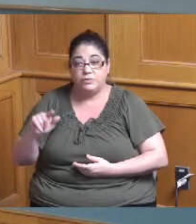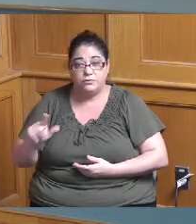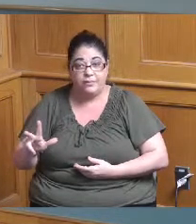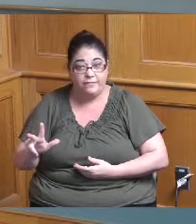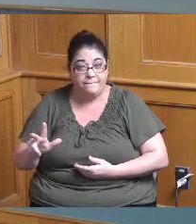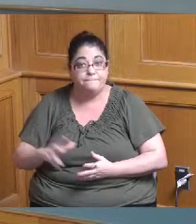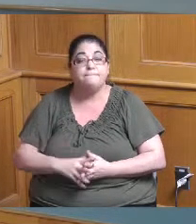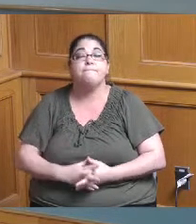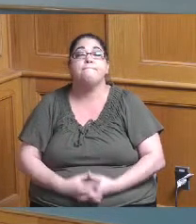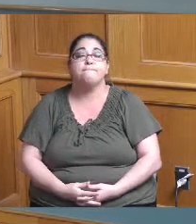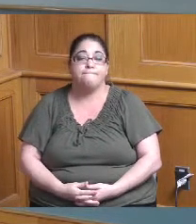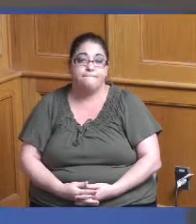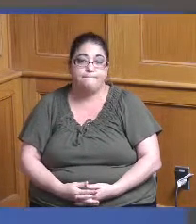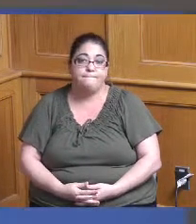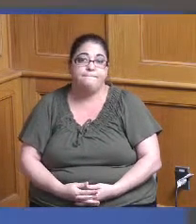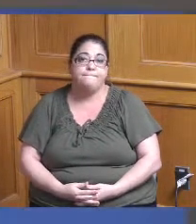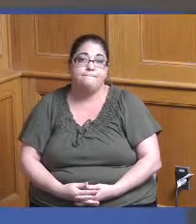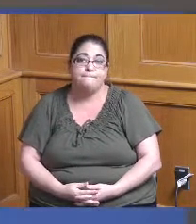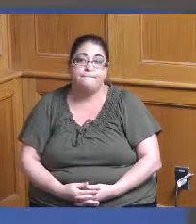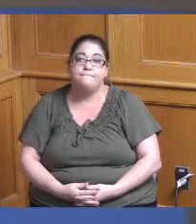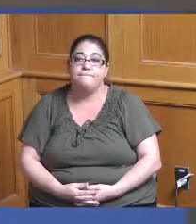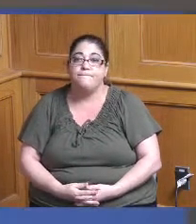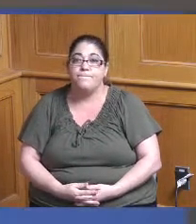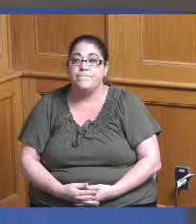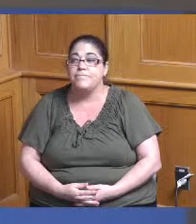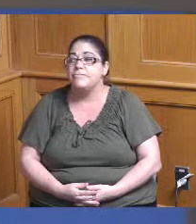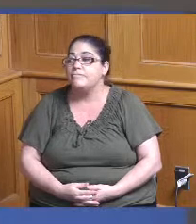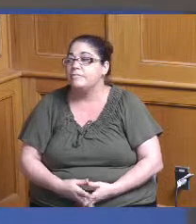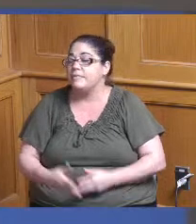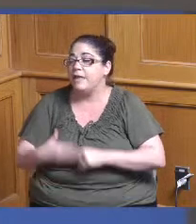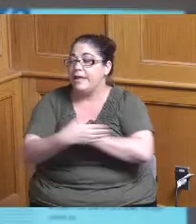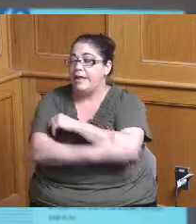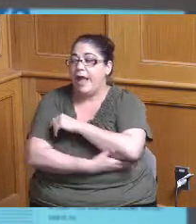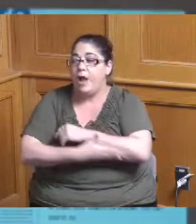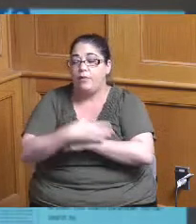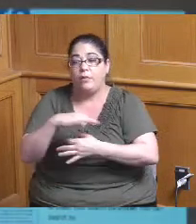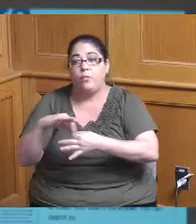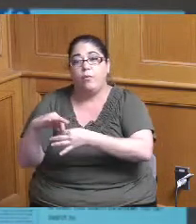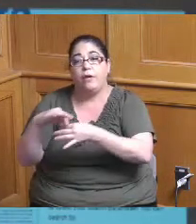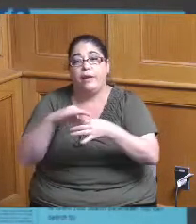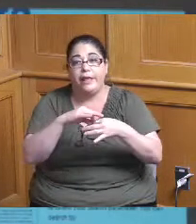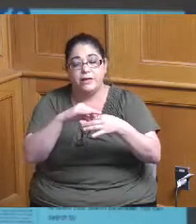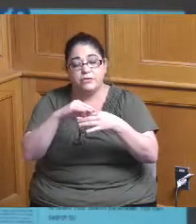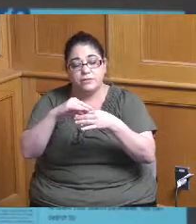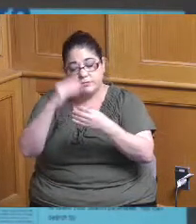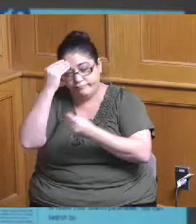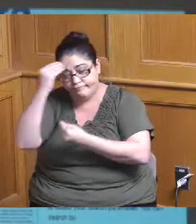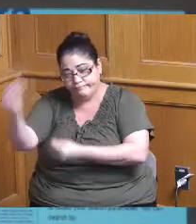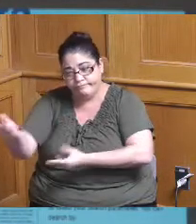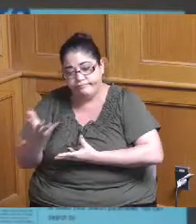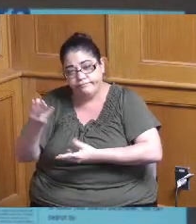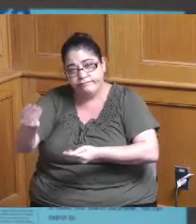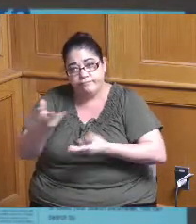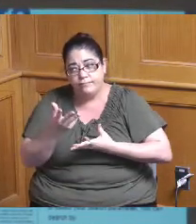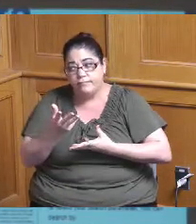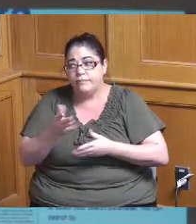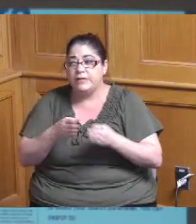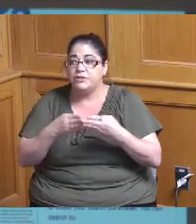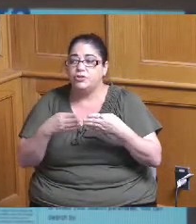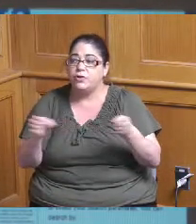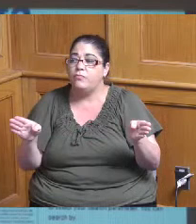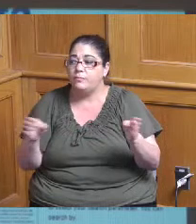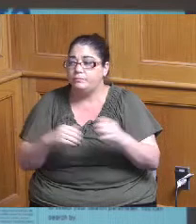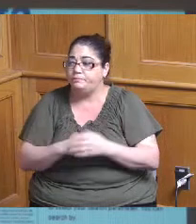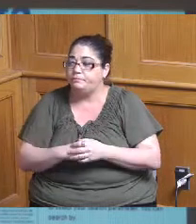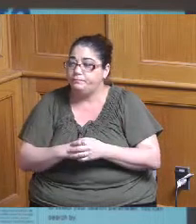so first the county coordination and reporting and just generally speaking so if if you or any